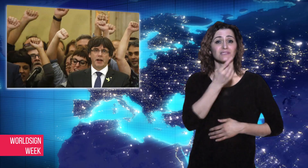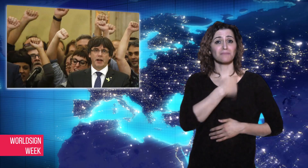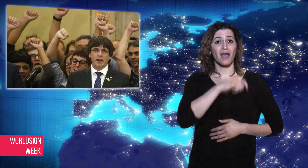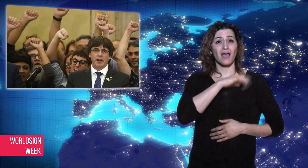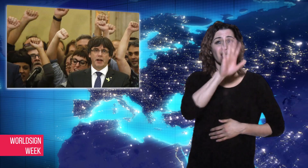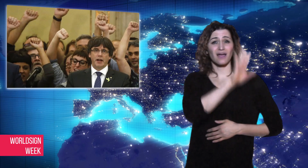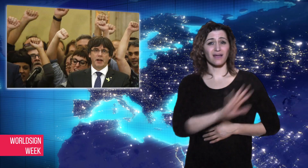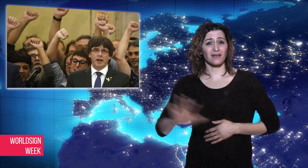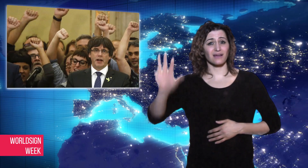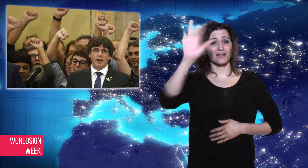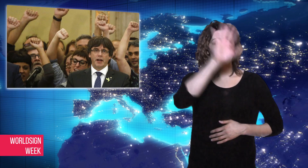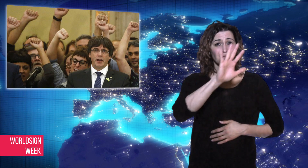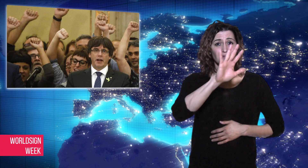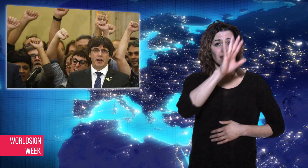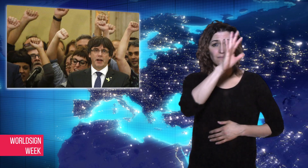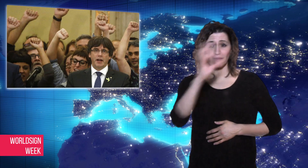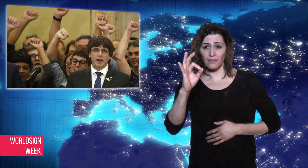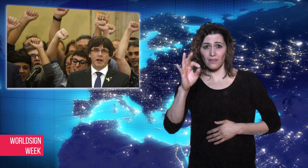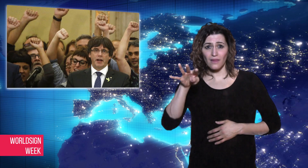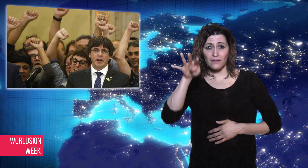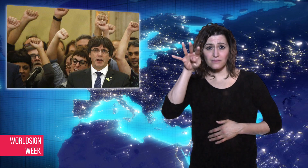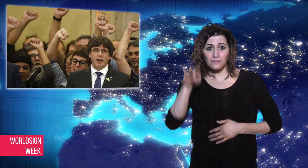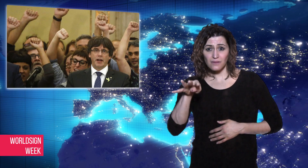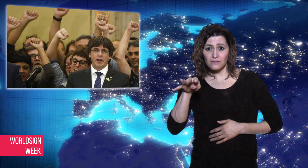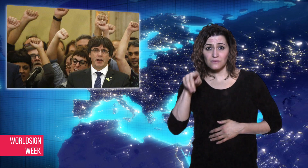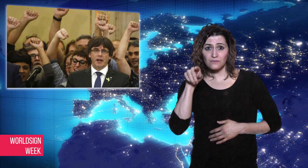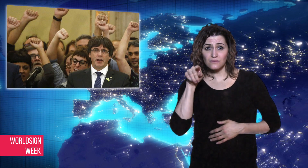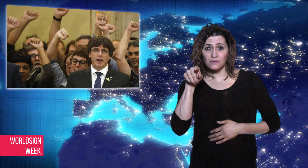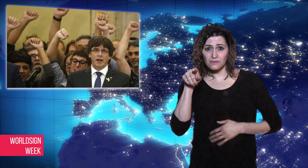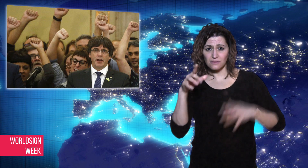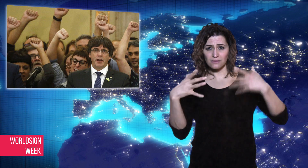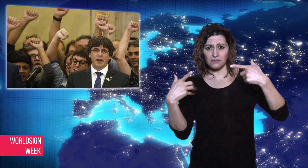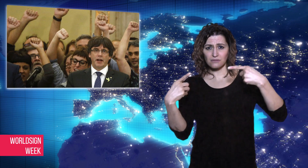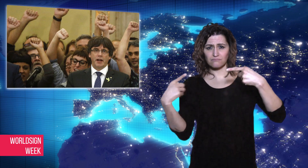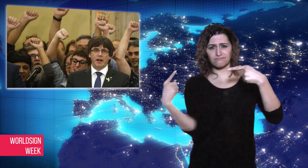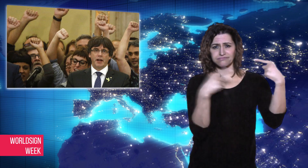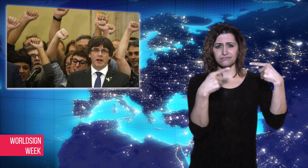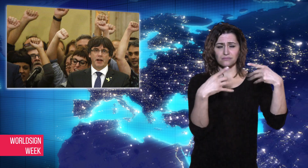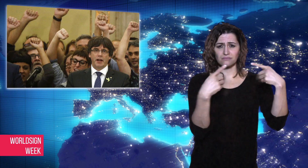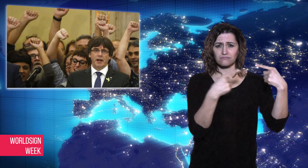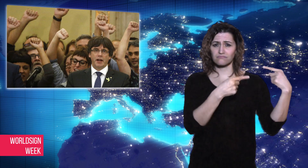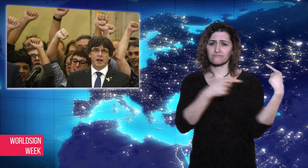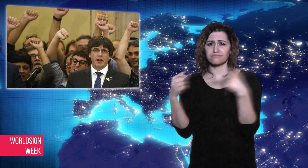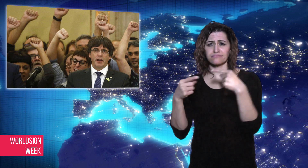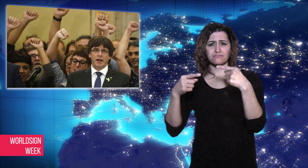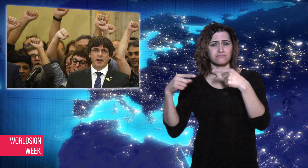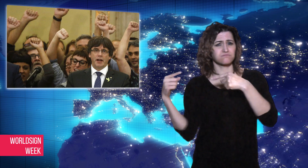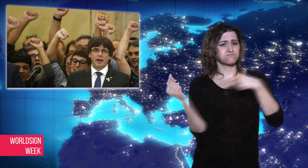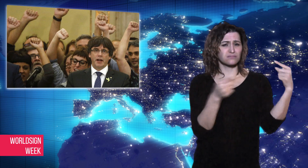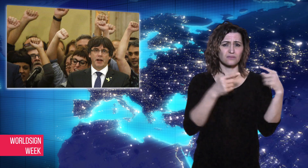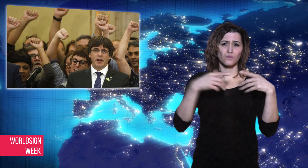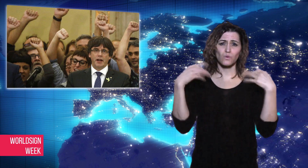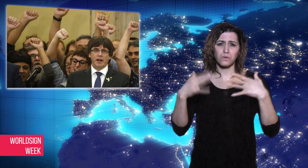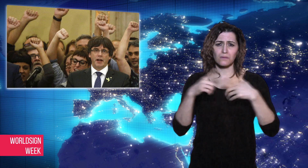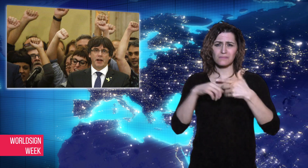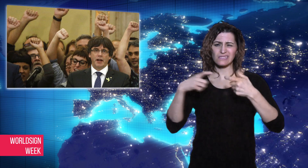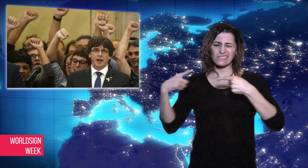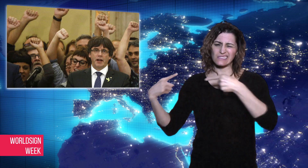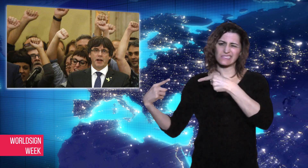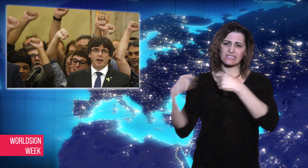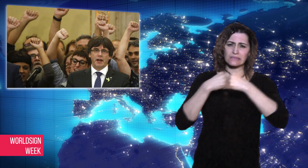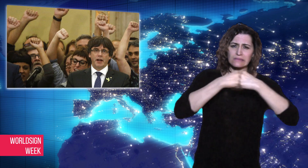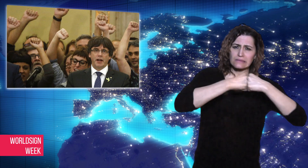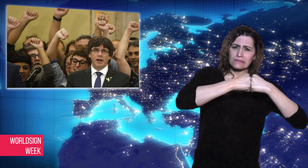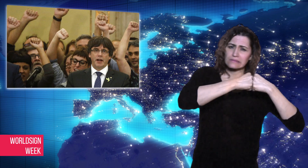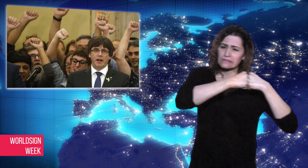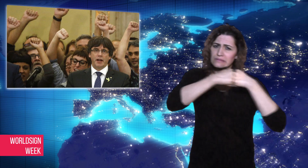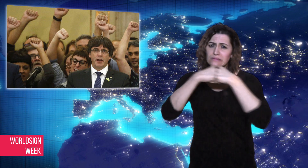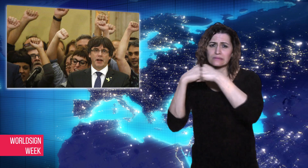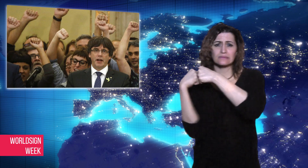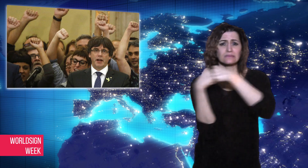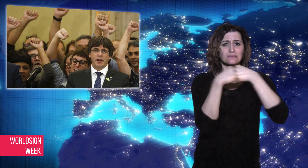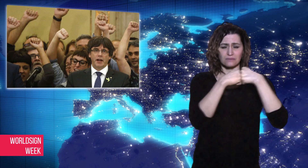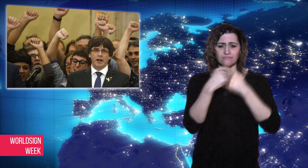Catalonia has been embroiled in a